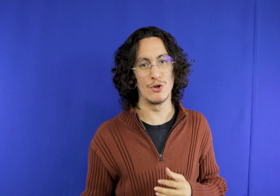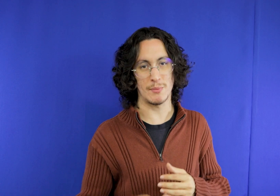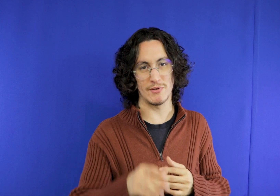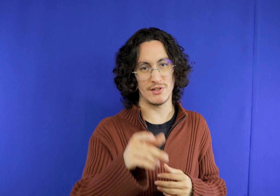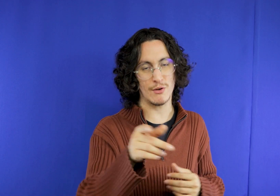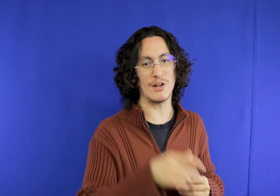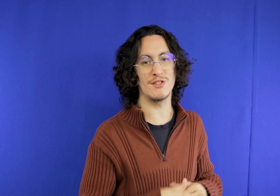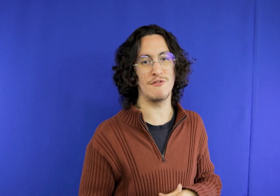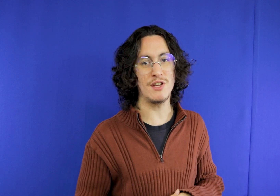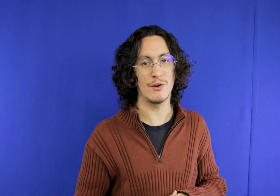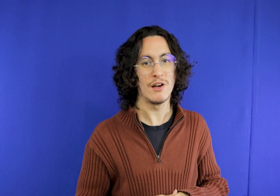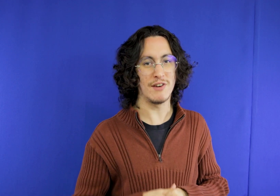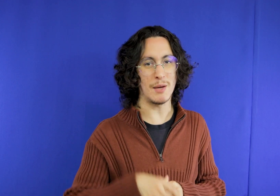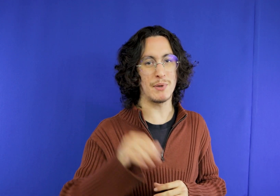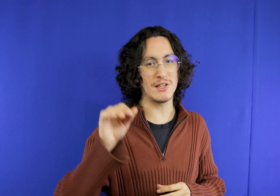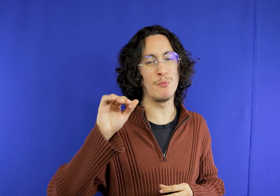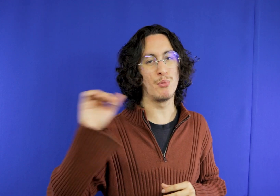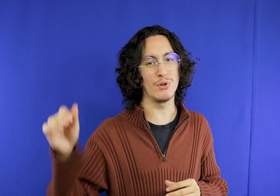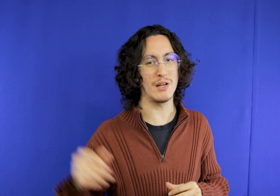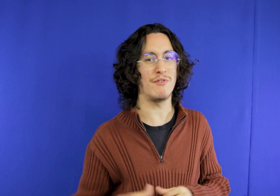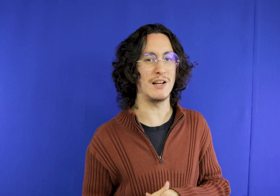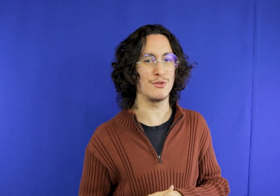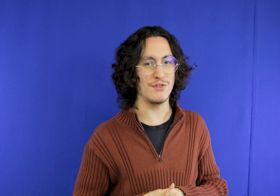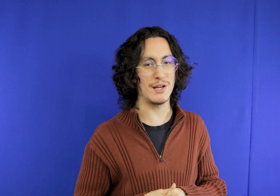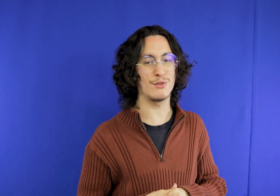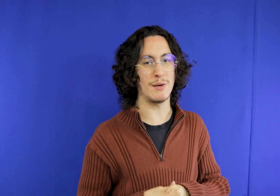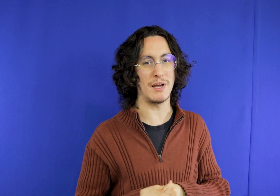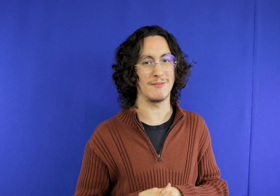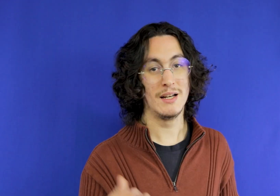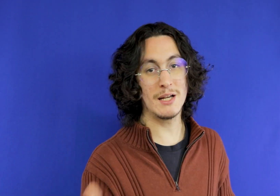in Serra Gaúcha for you who like to come it’s worth it take a trip there in the Vale dos Vinhedos too